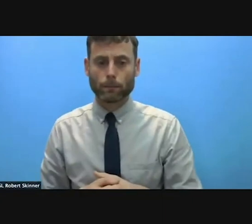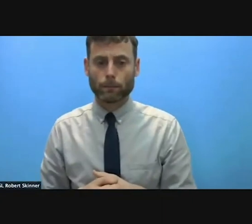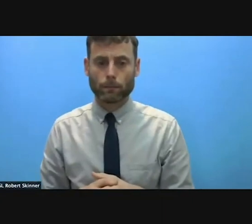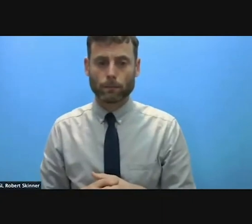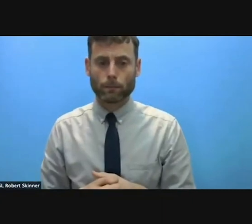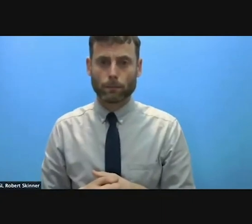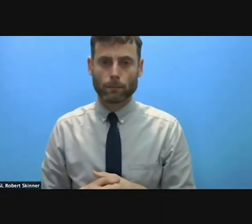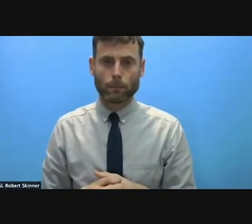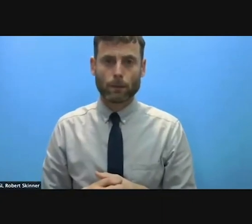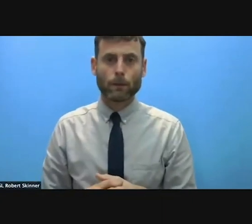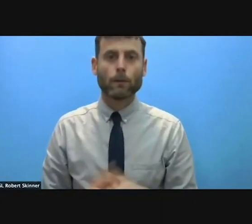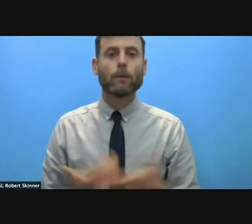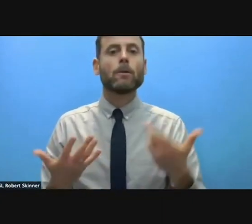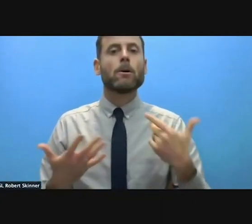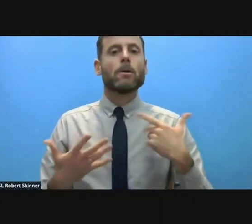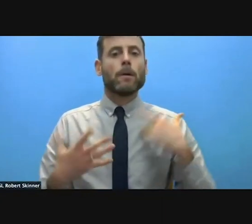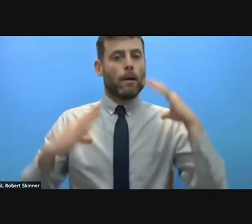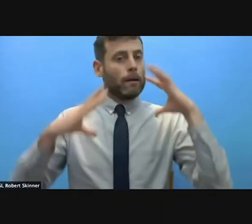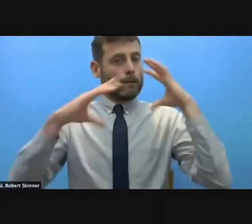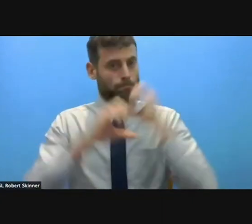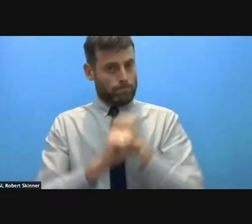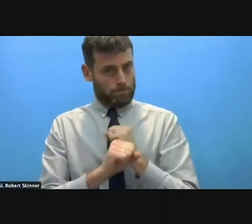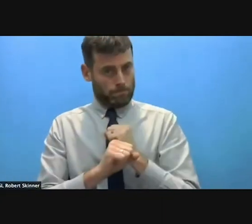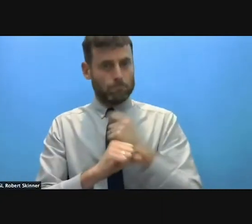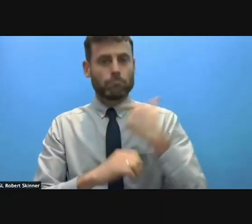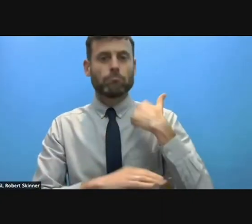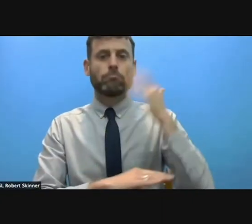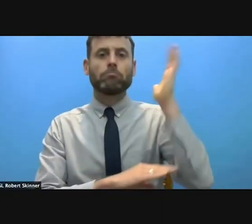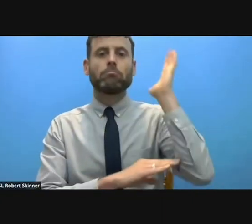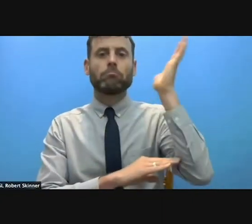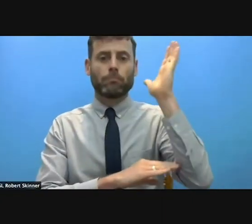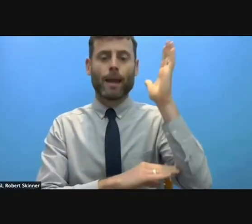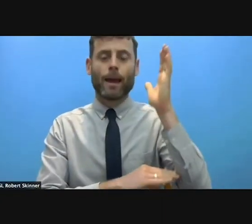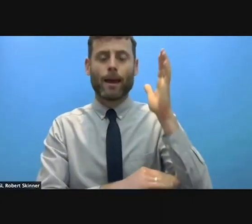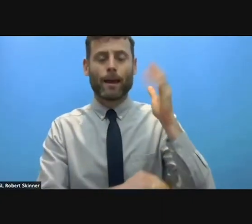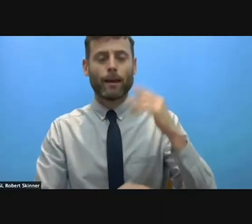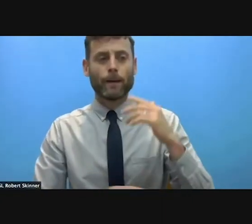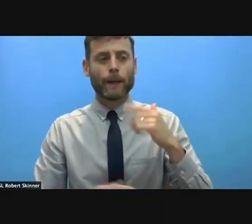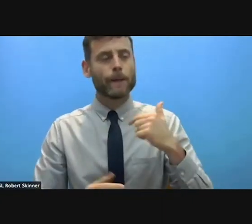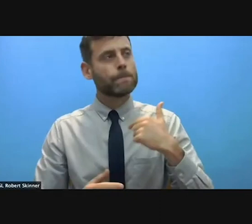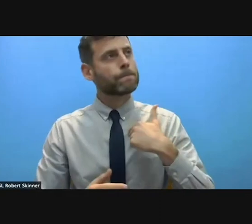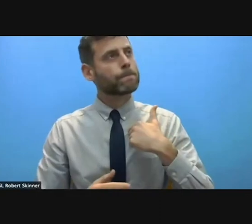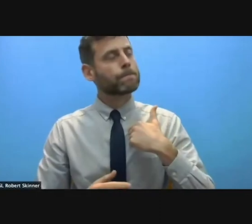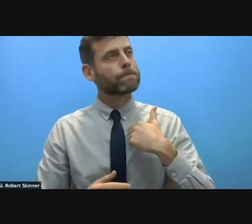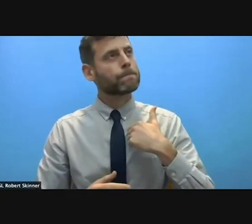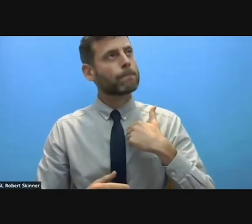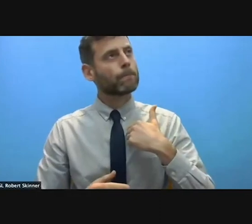I would like to conclude this introduction, which I hope gave some sparks to the